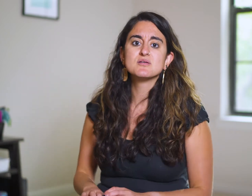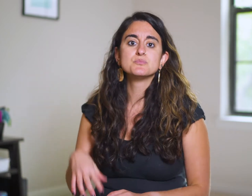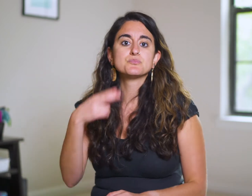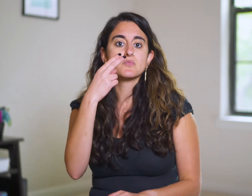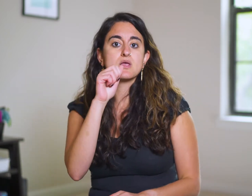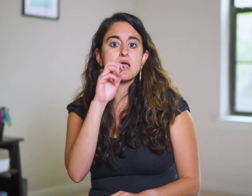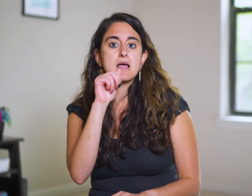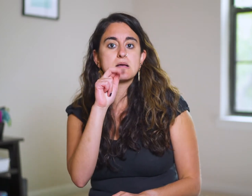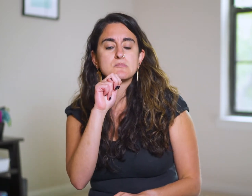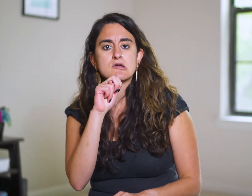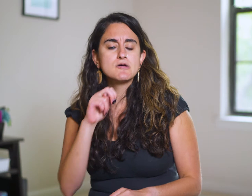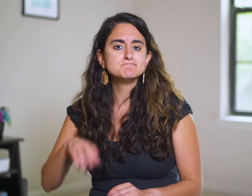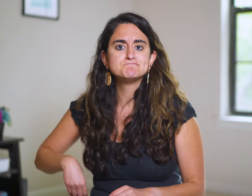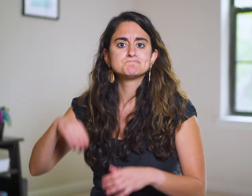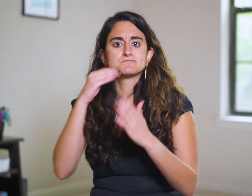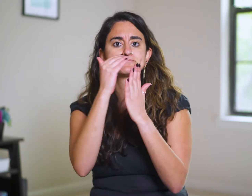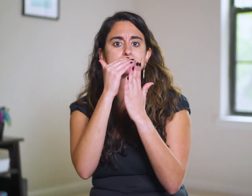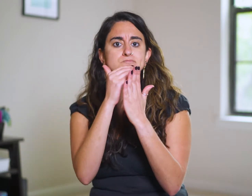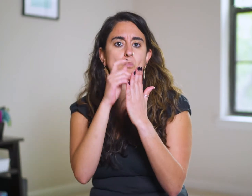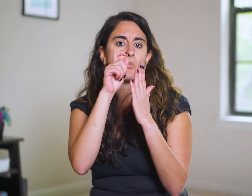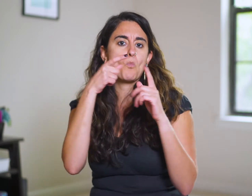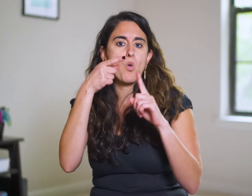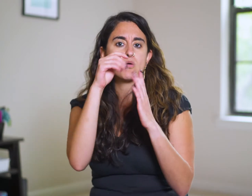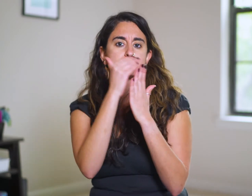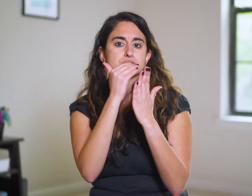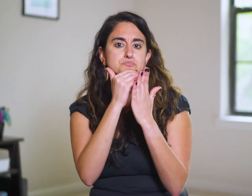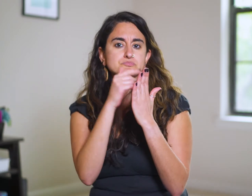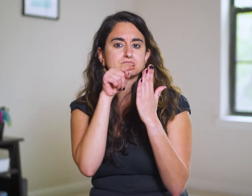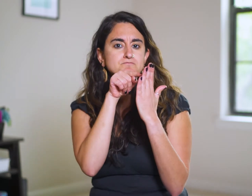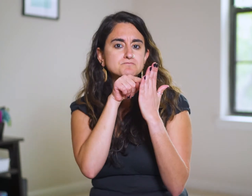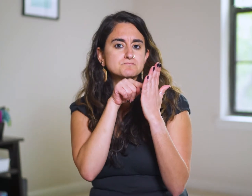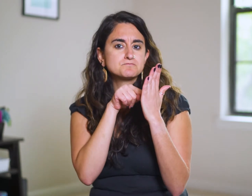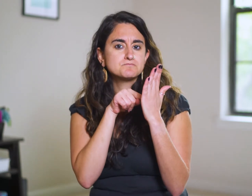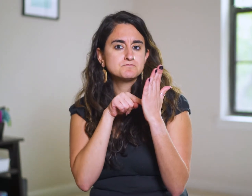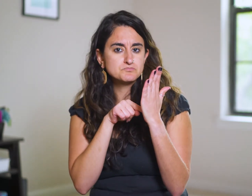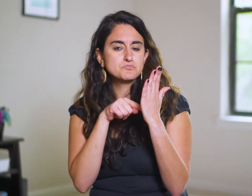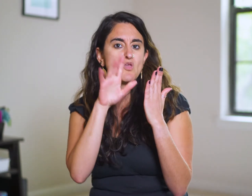Haman pulls out his list of bullet points—